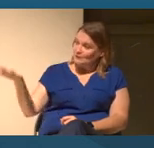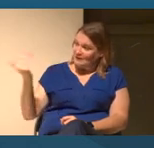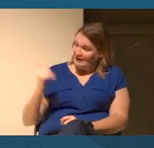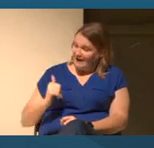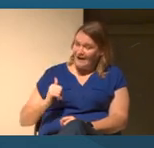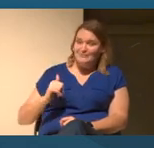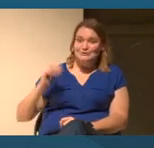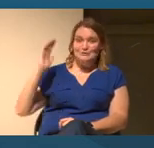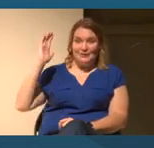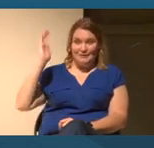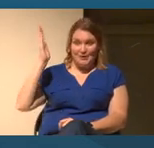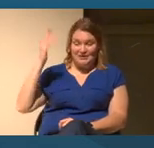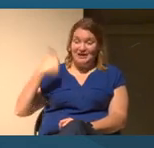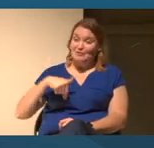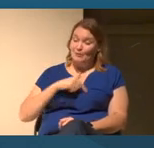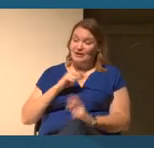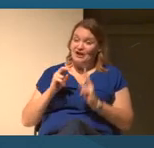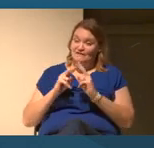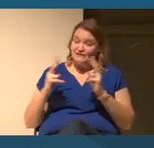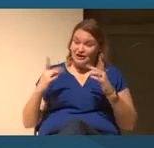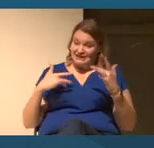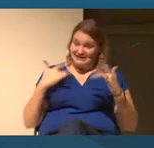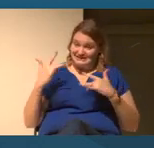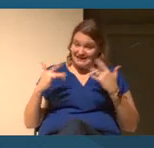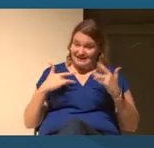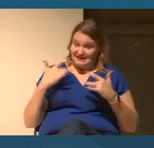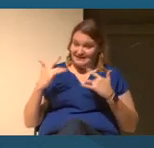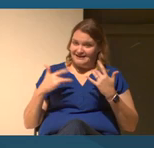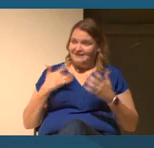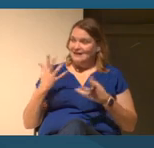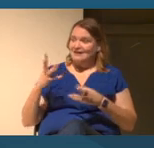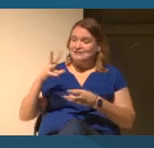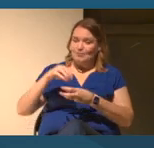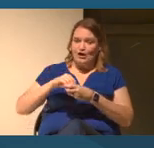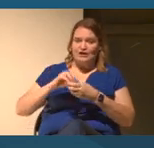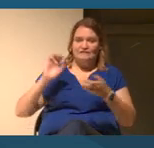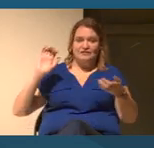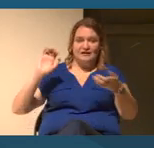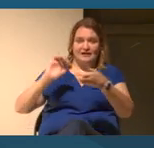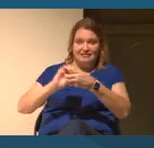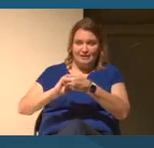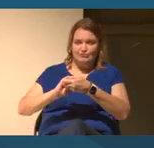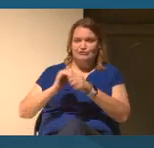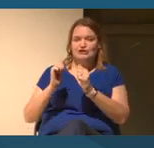We're actually very excited as part of our collaboration with Google Arts.